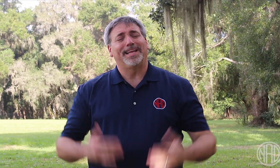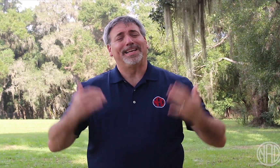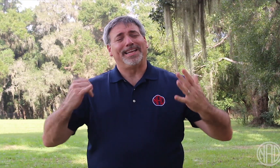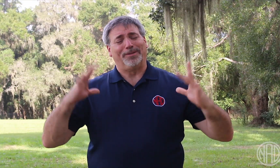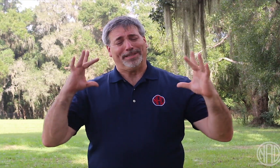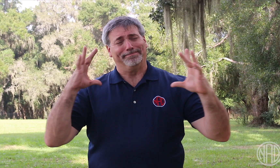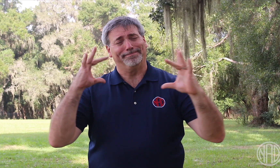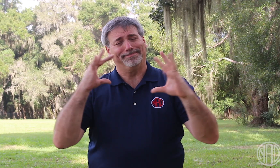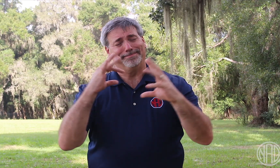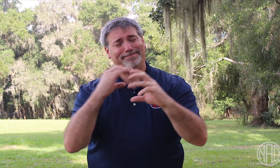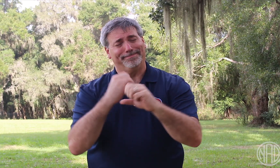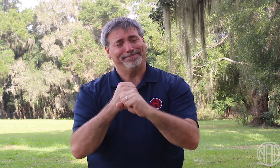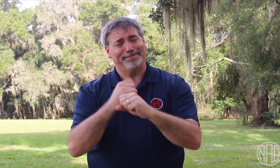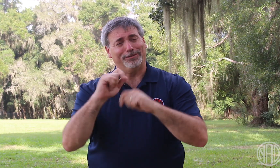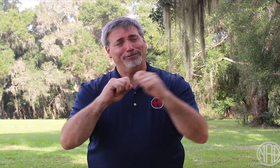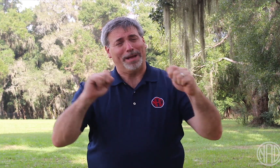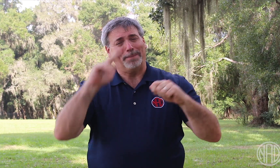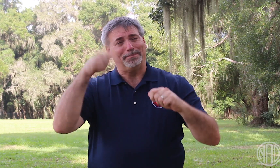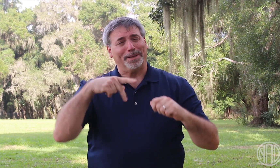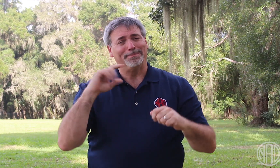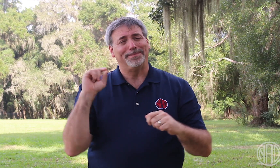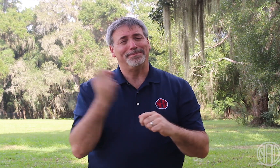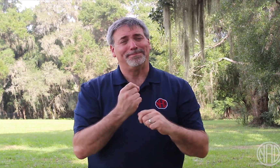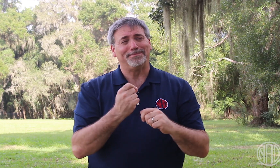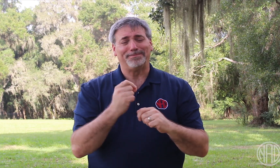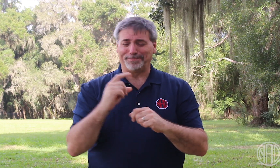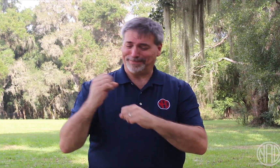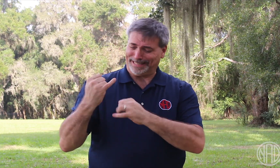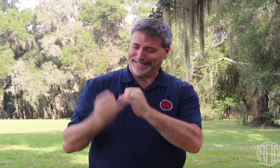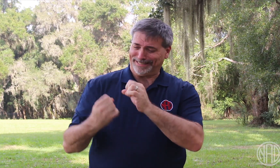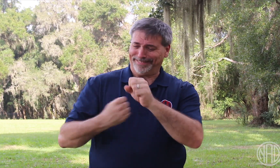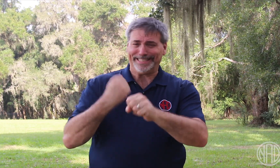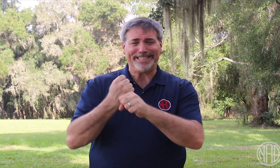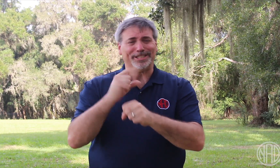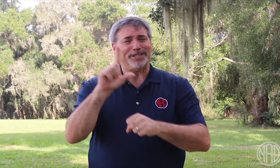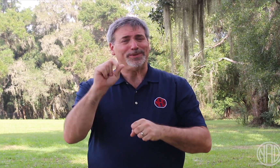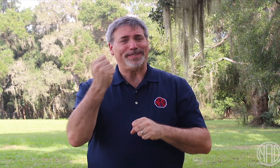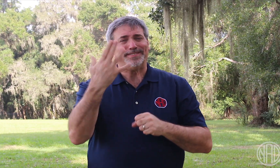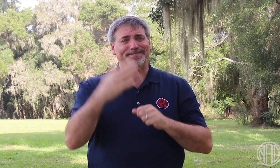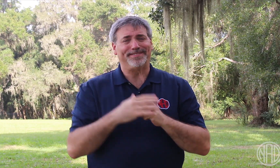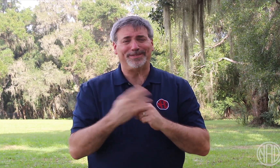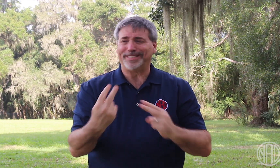Now is the time for us to wrap up the end of 2015.